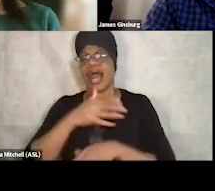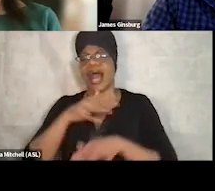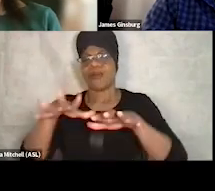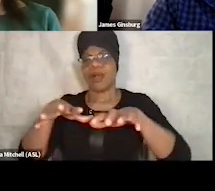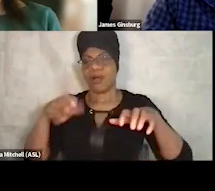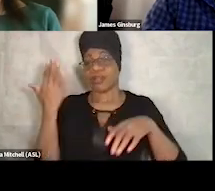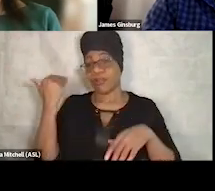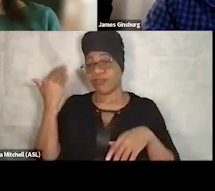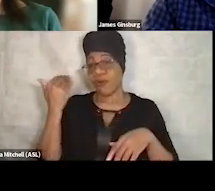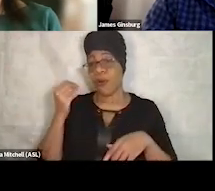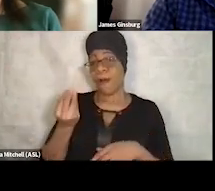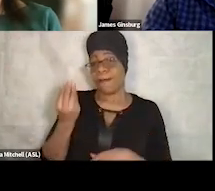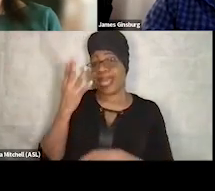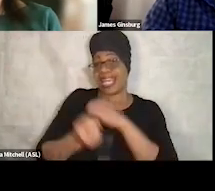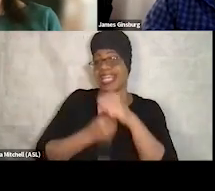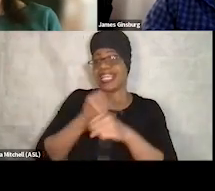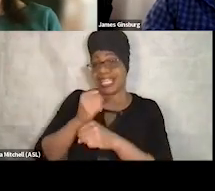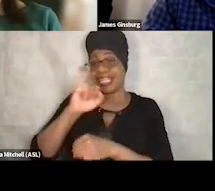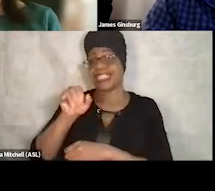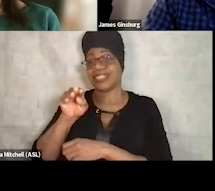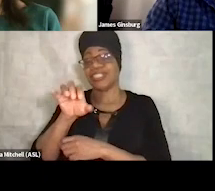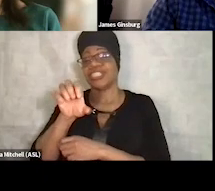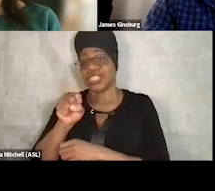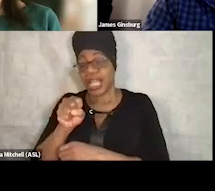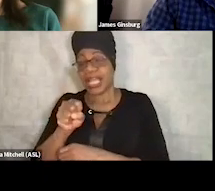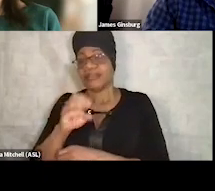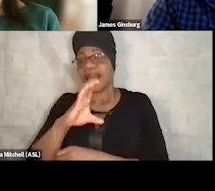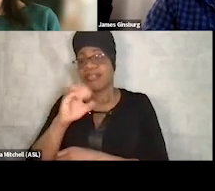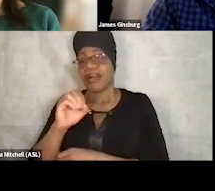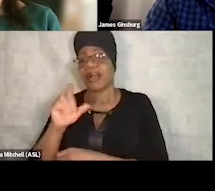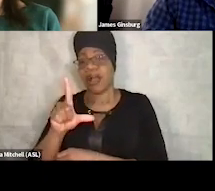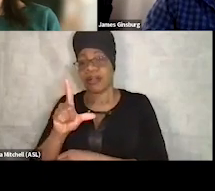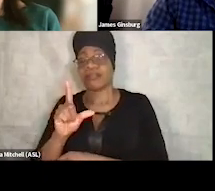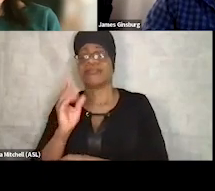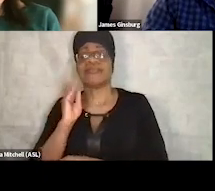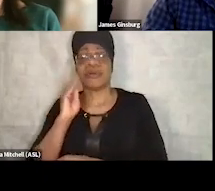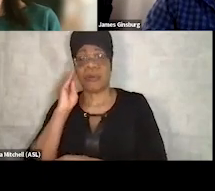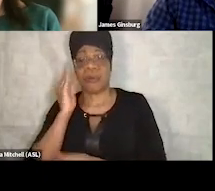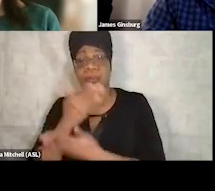many years ago at the Colorado Coalition for the Homeless and just am continuously inspired